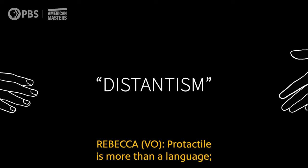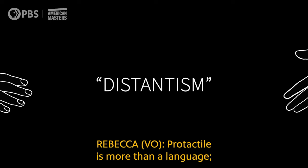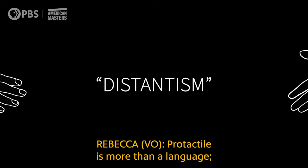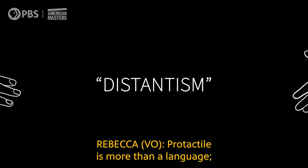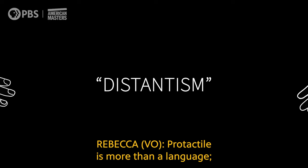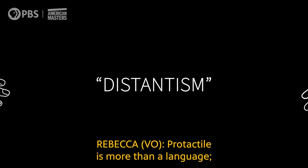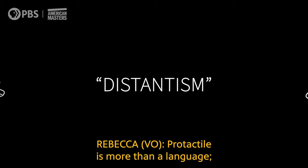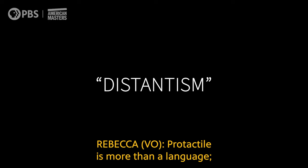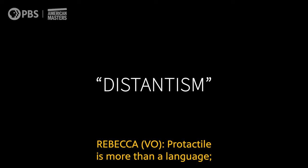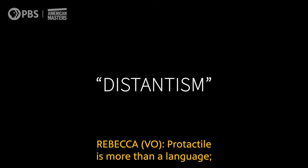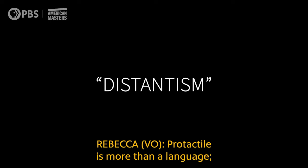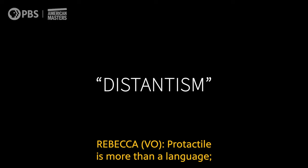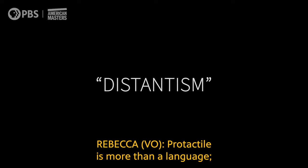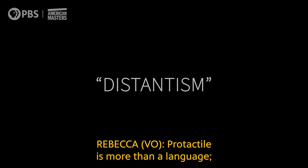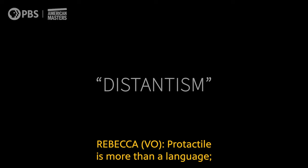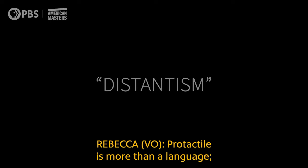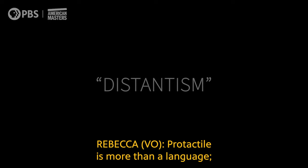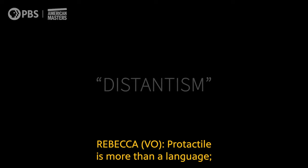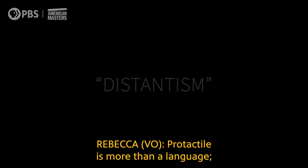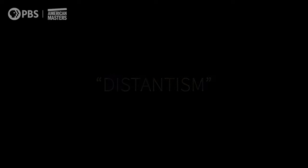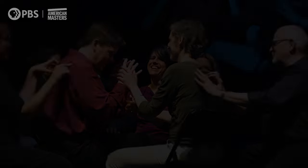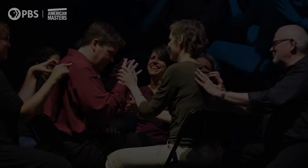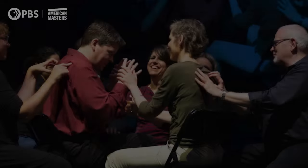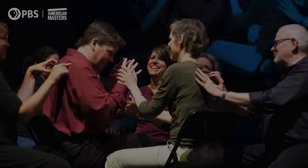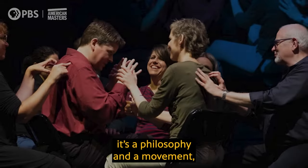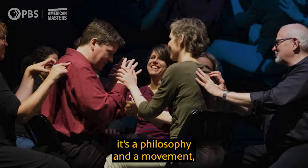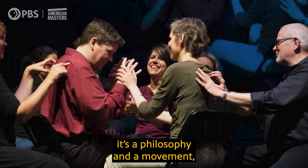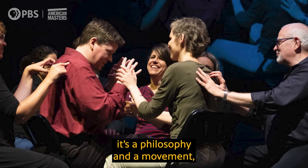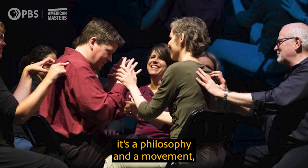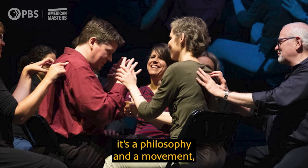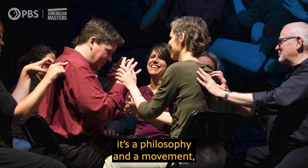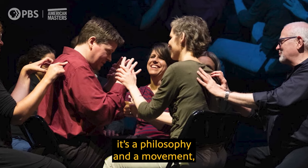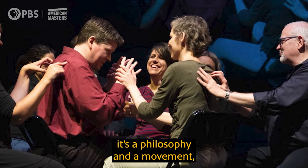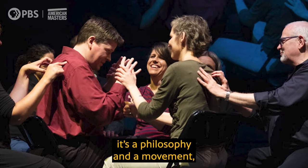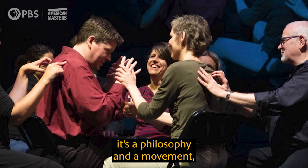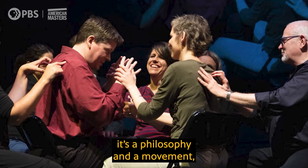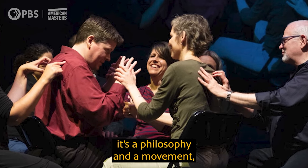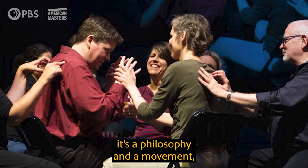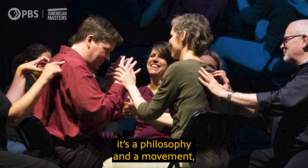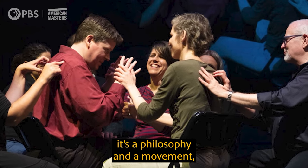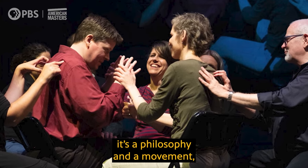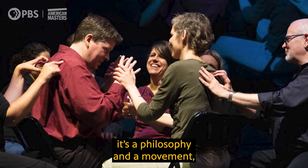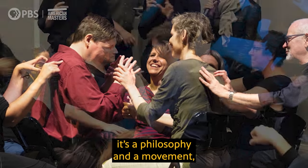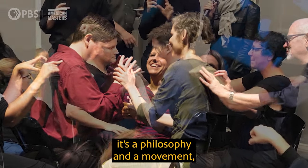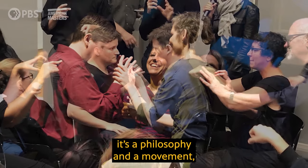REBECCA (VO): Protactile is more than a language; it’s a philosophy and a movement,